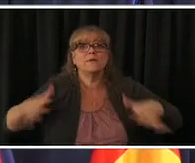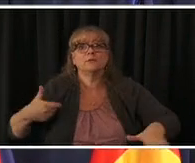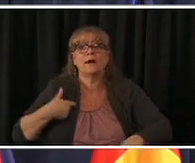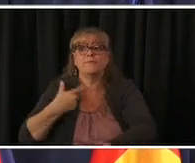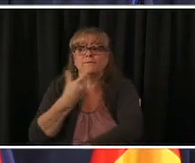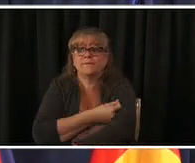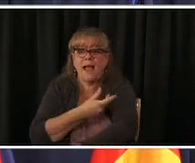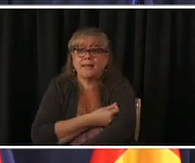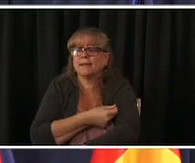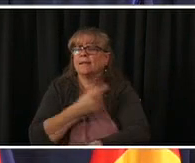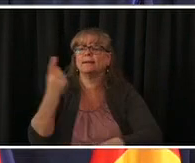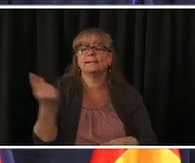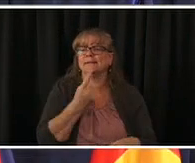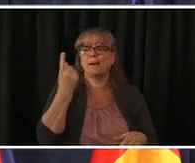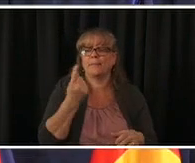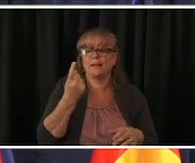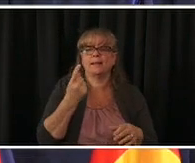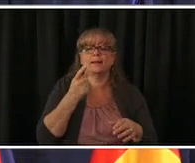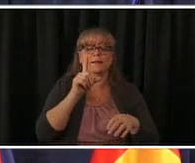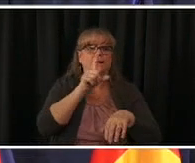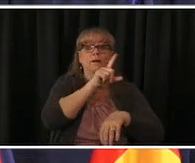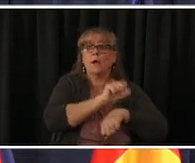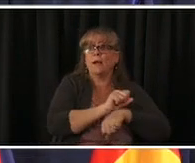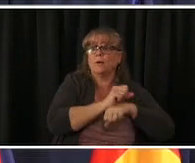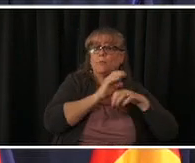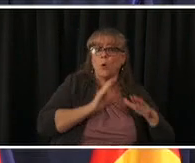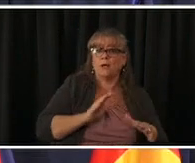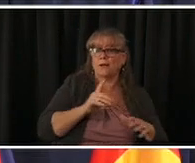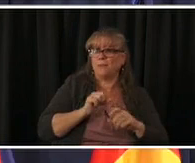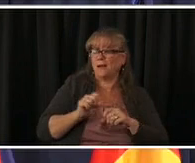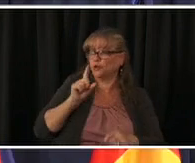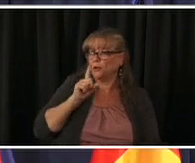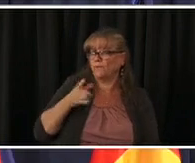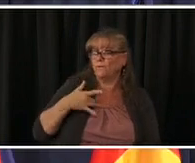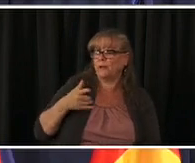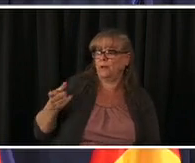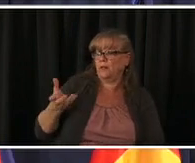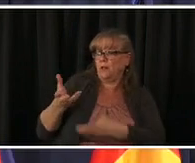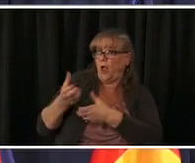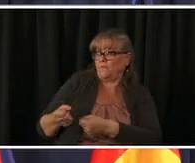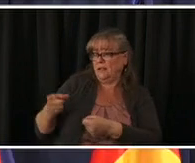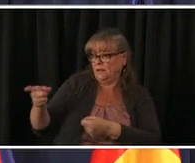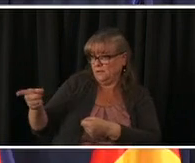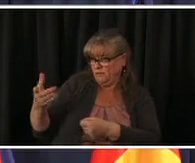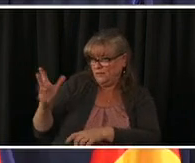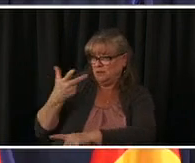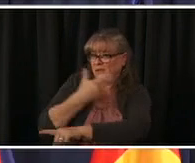inspire customer confidence uh there could be others that do it with customers i think largely